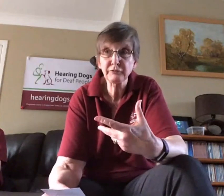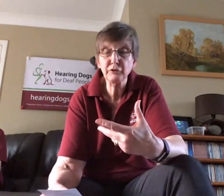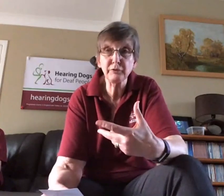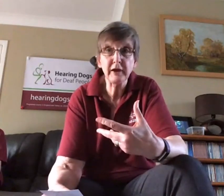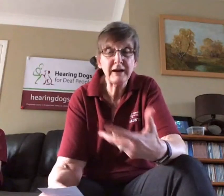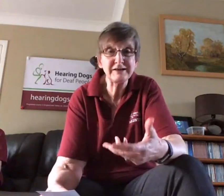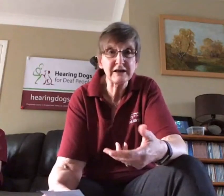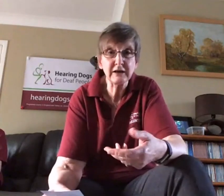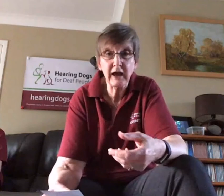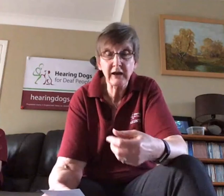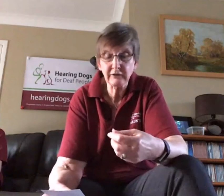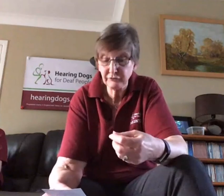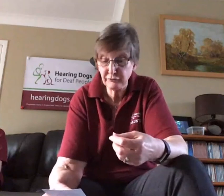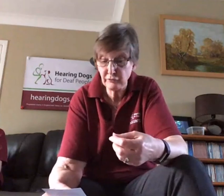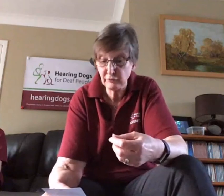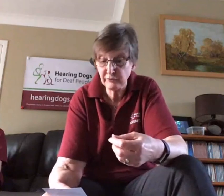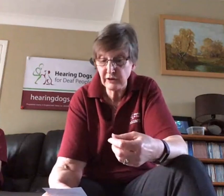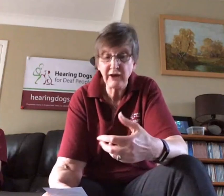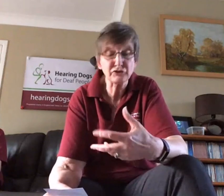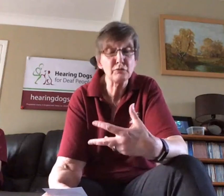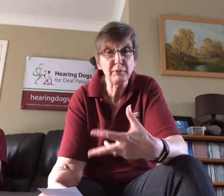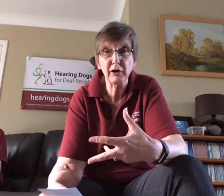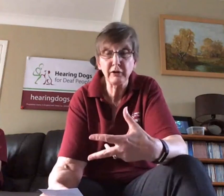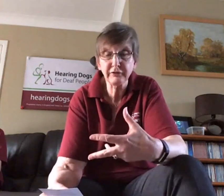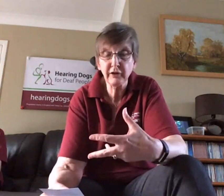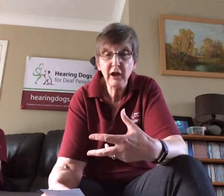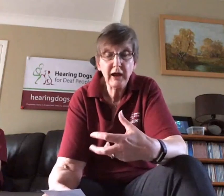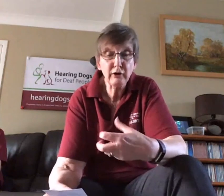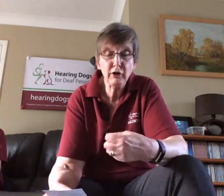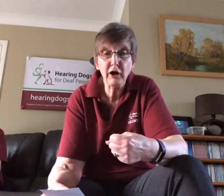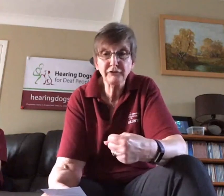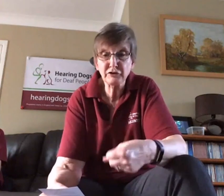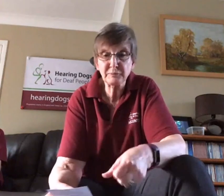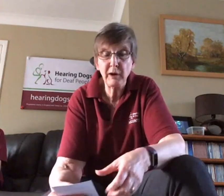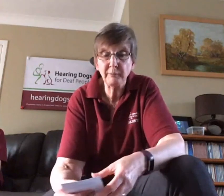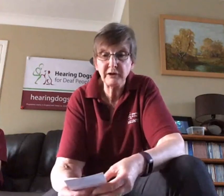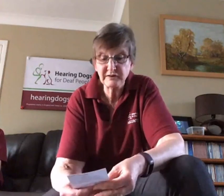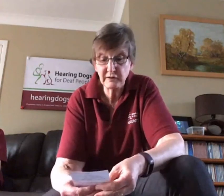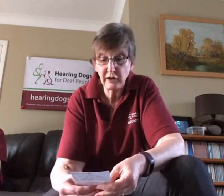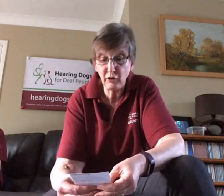their mating and through the actual birth and look after those puppies along with their